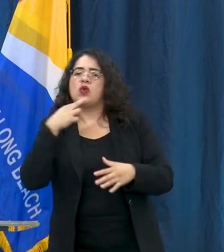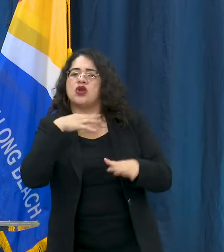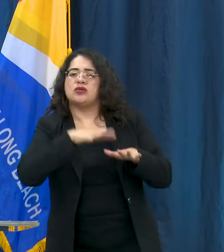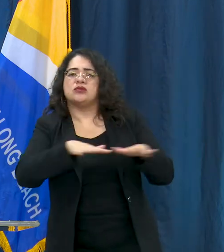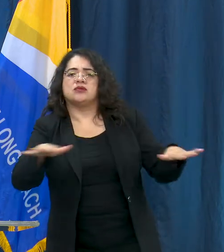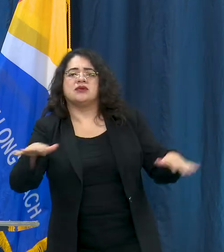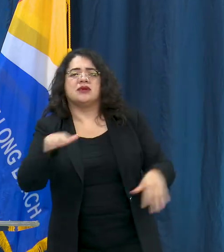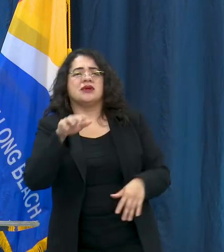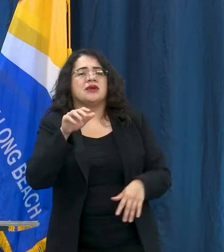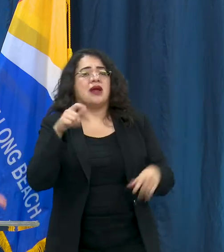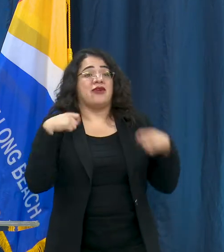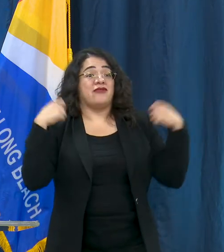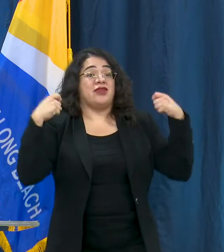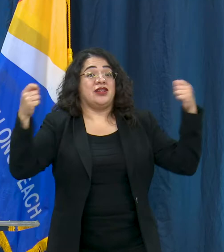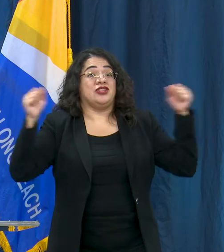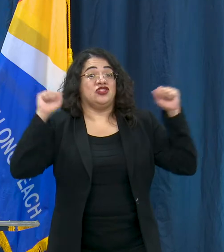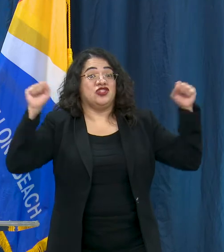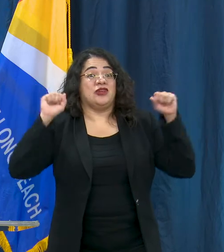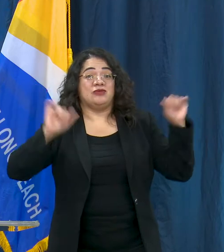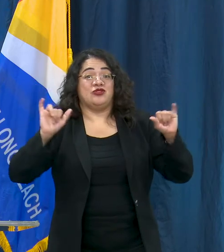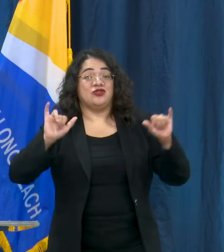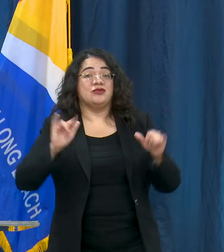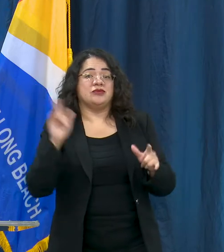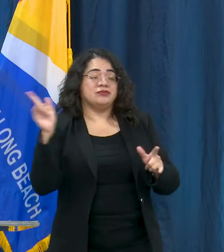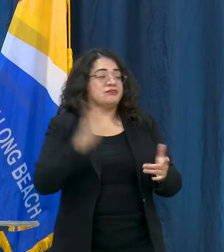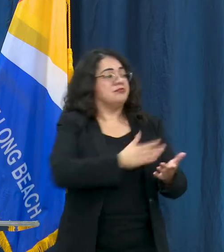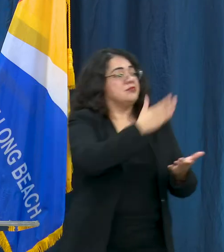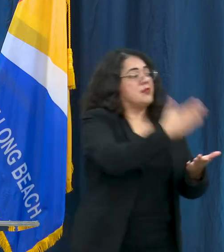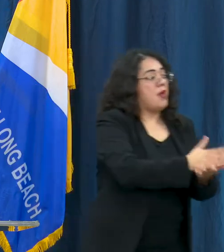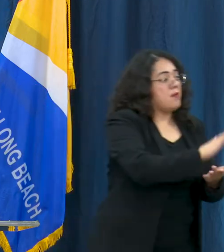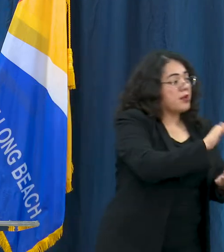fitness gyms this last weekend, they will be doing the same this